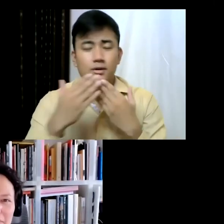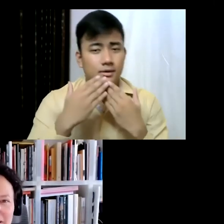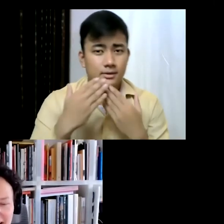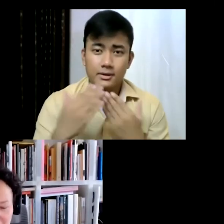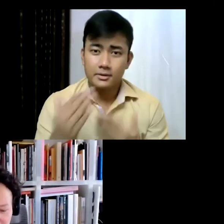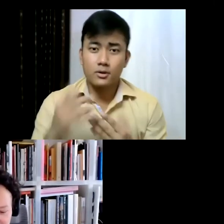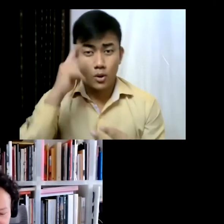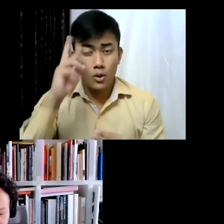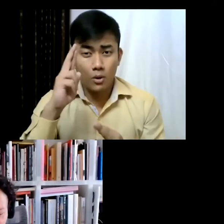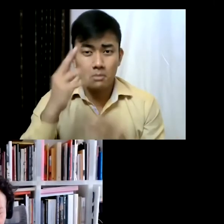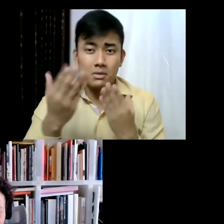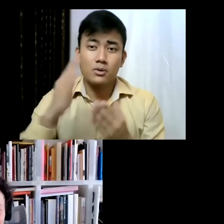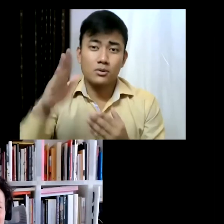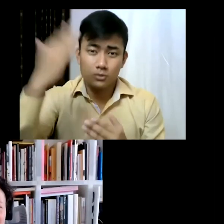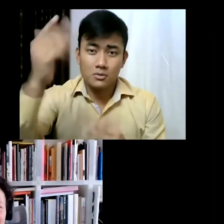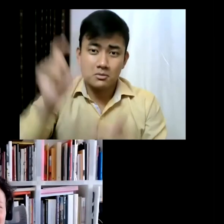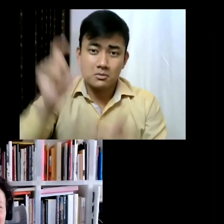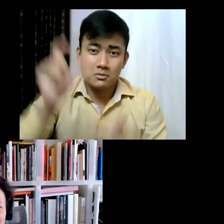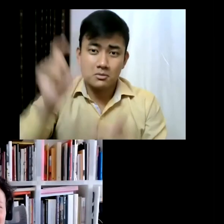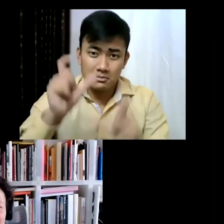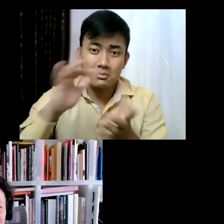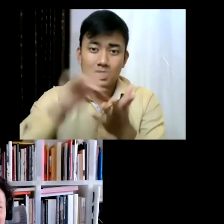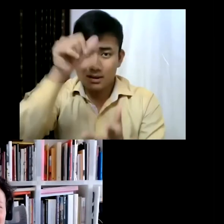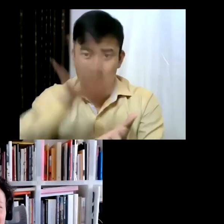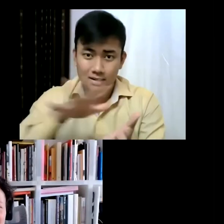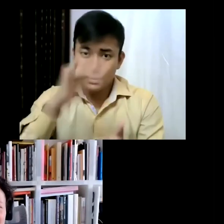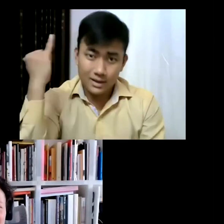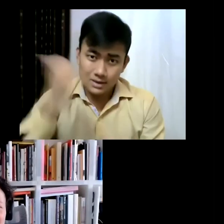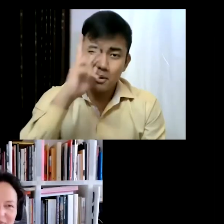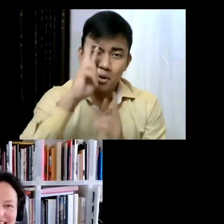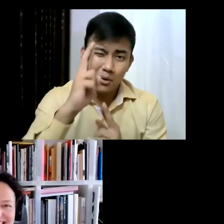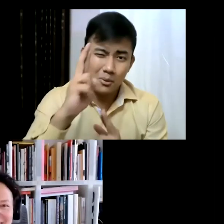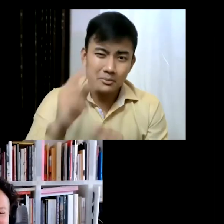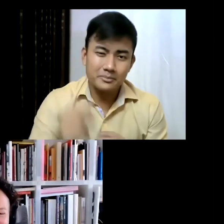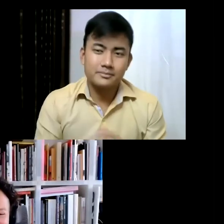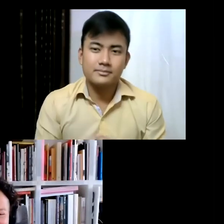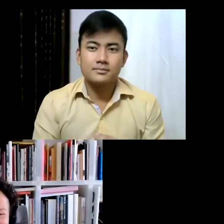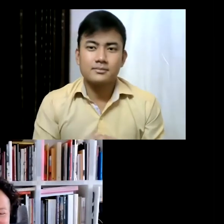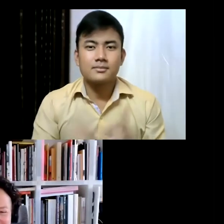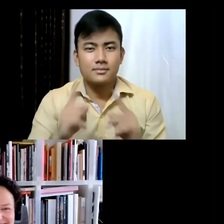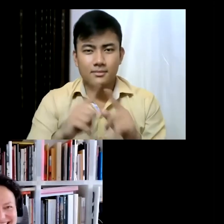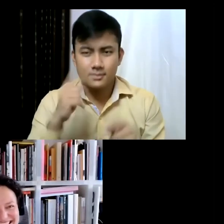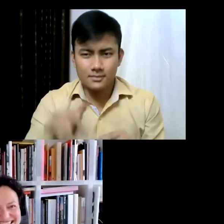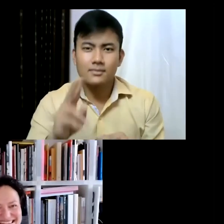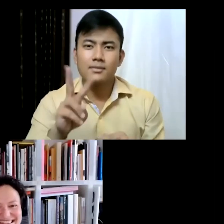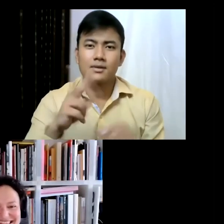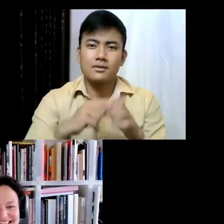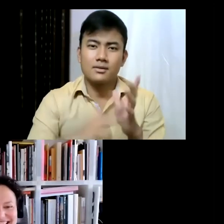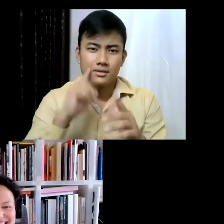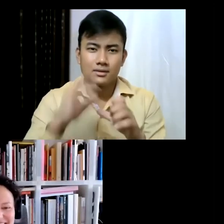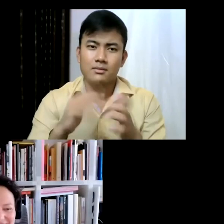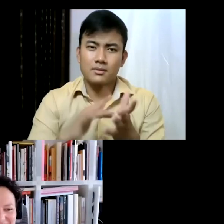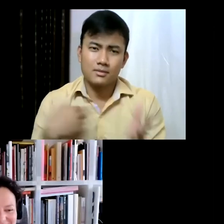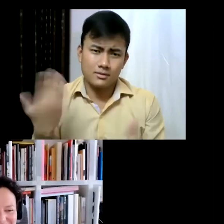and be there in person! But let's be in touch and come to Venice if you can! We will, we will!